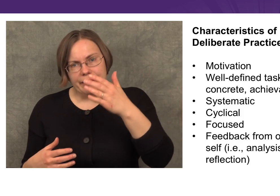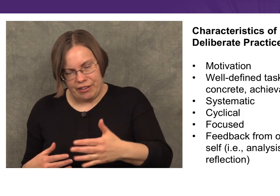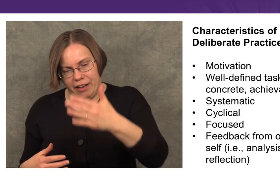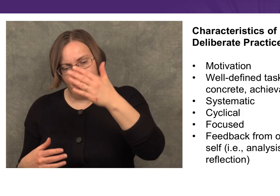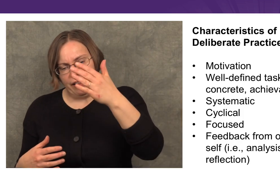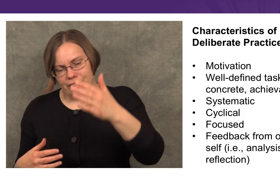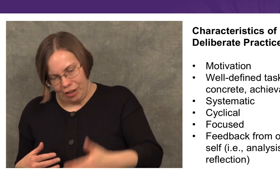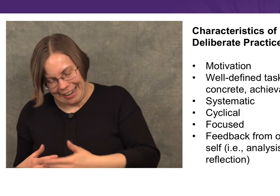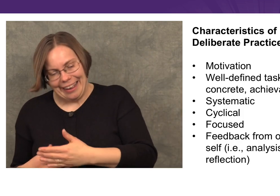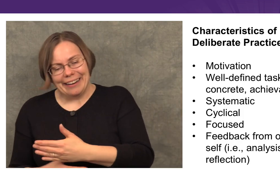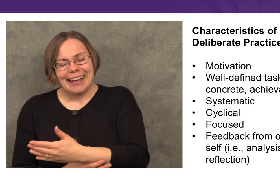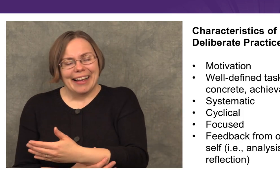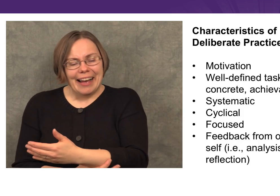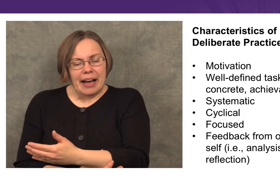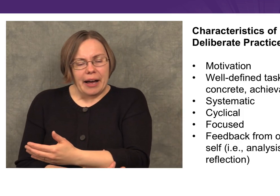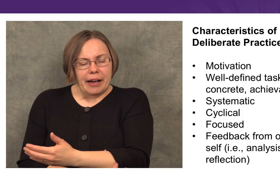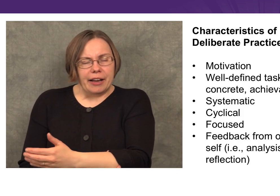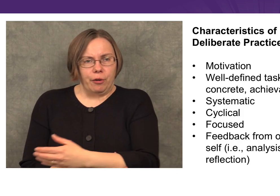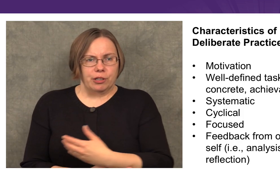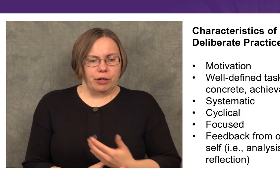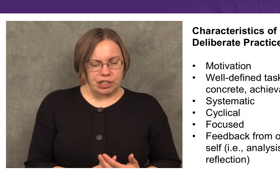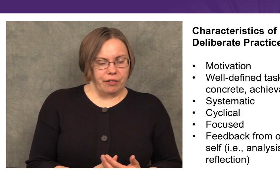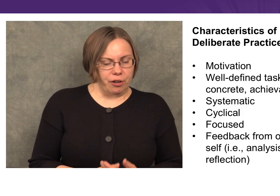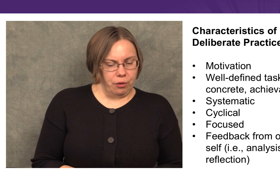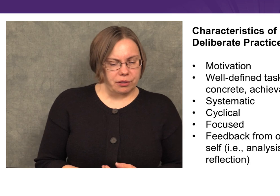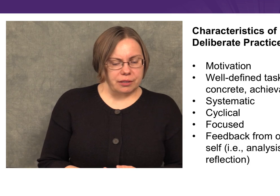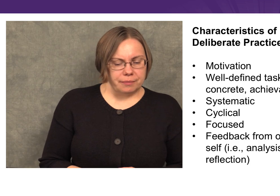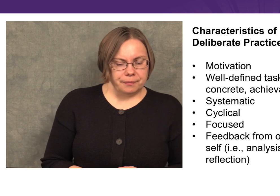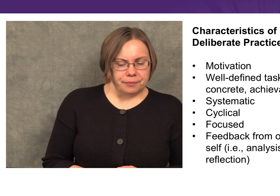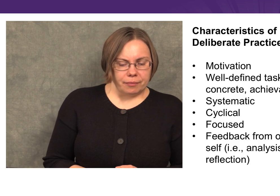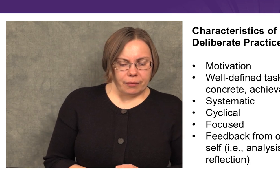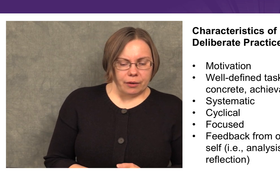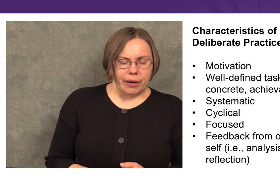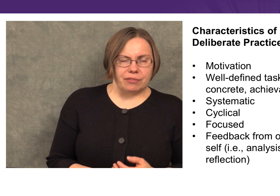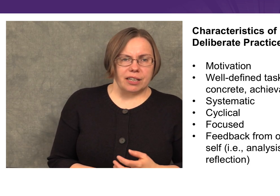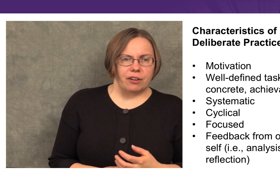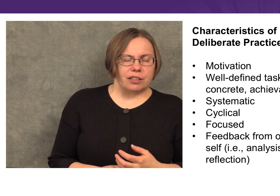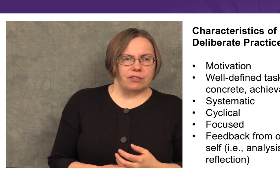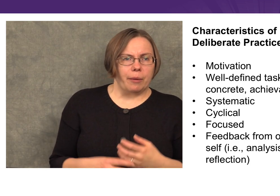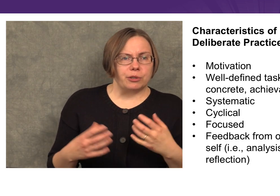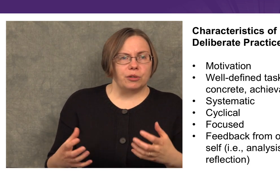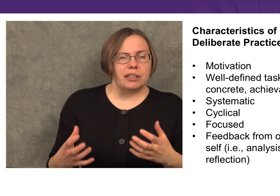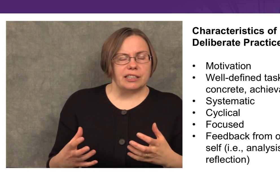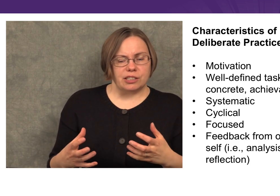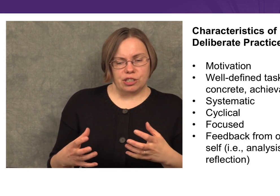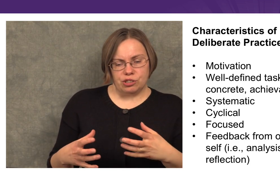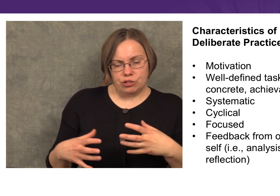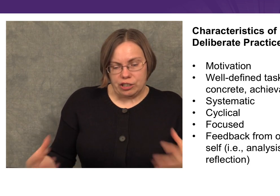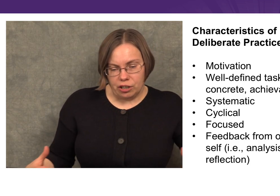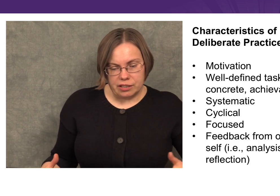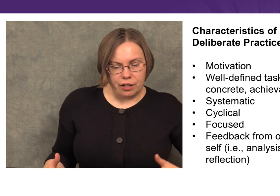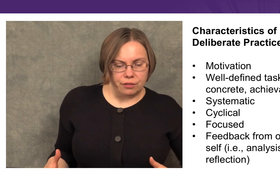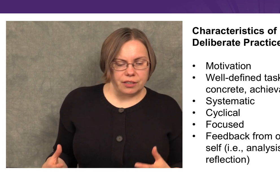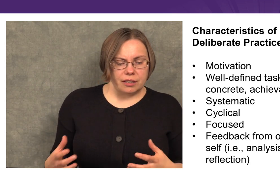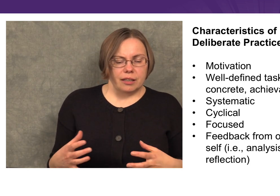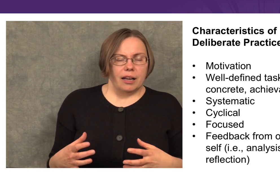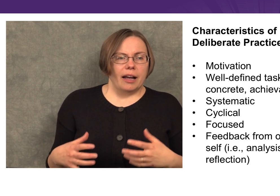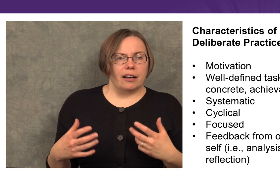and fail and try again in order to achieve our goals. We have to give ourselves opportunities to stretch ourselves,